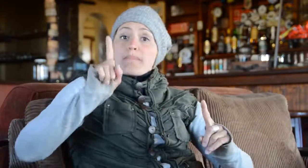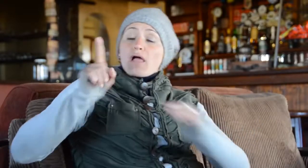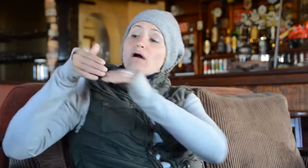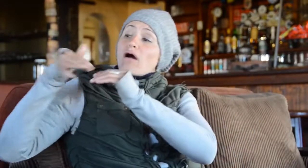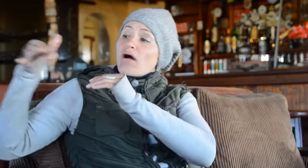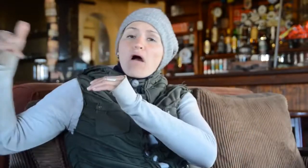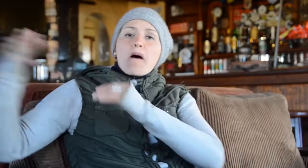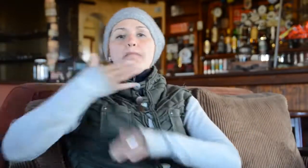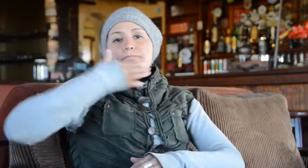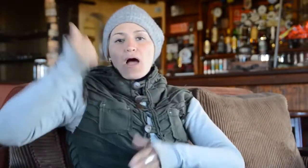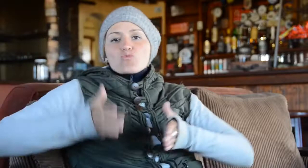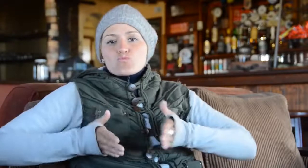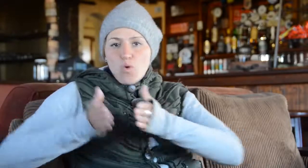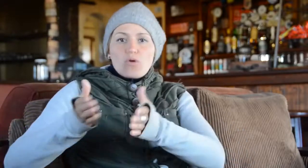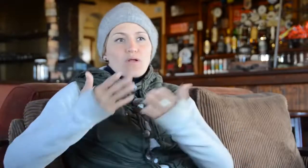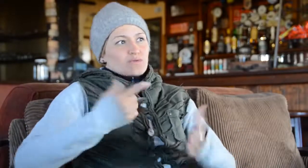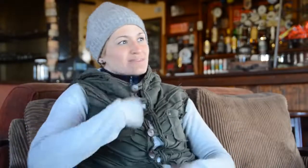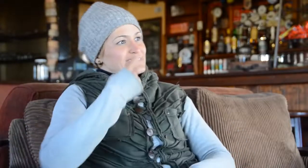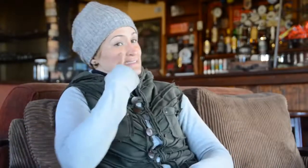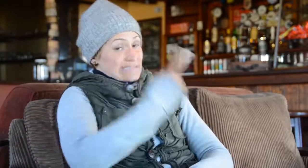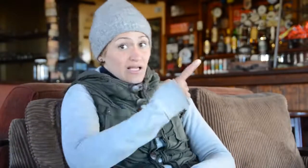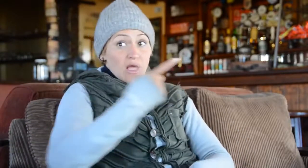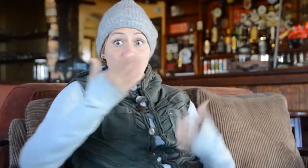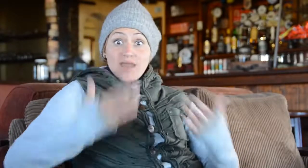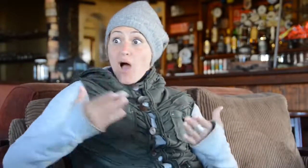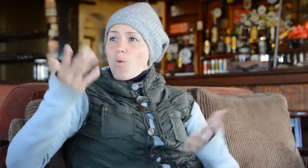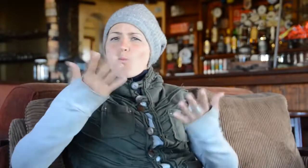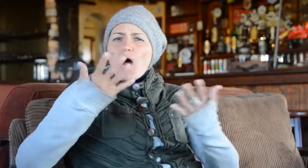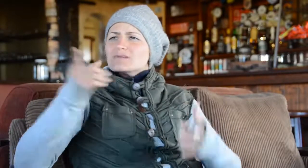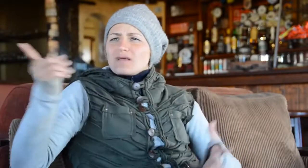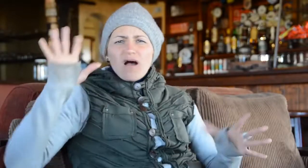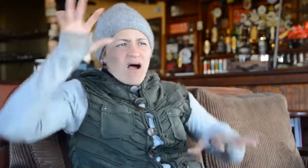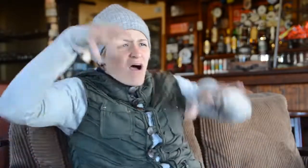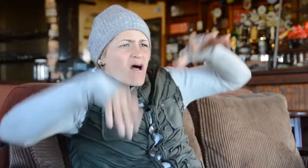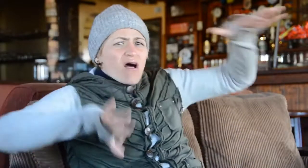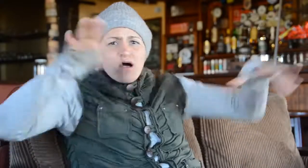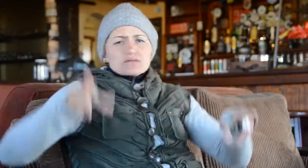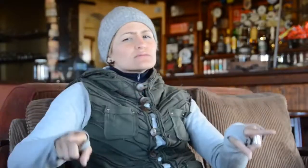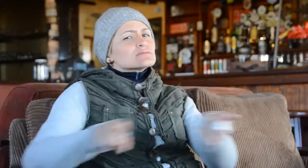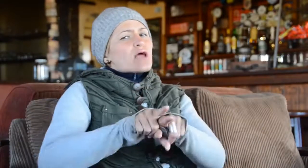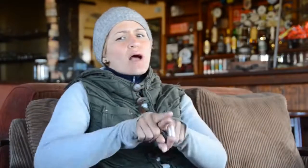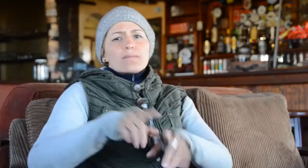Part of that road will be very bumpy but after that, the road improves. Even now, what we see on the mountains